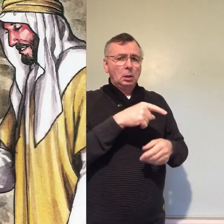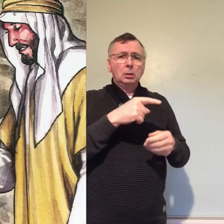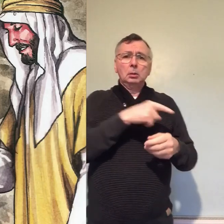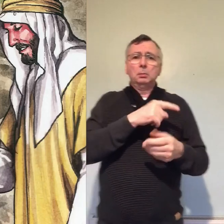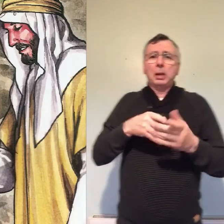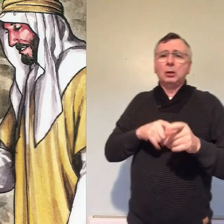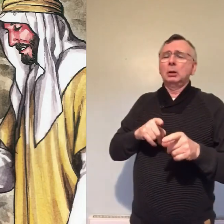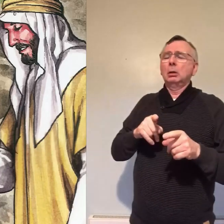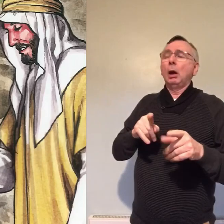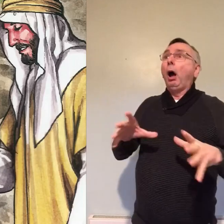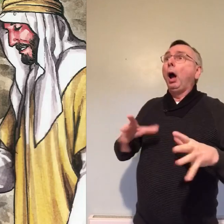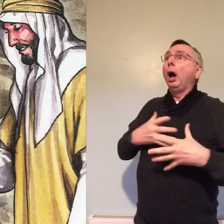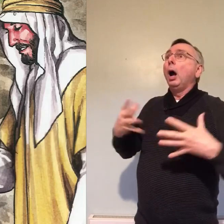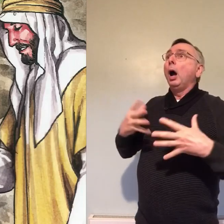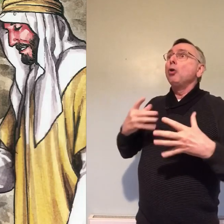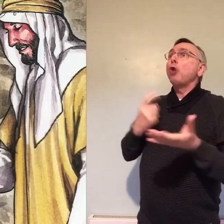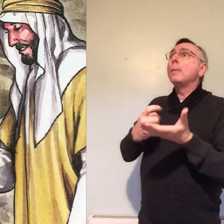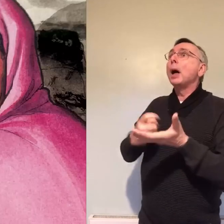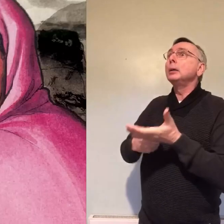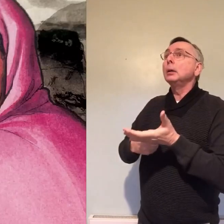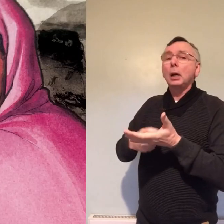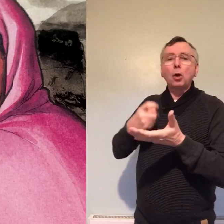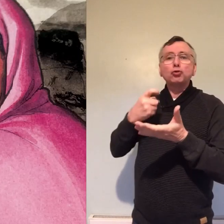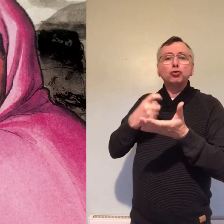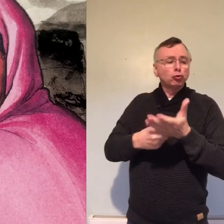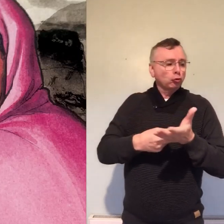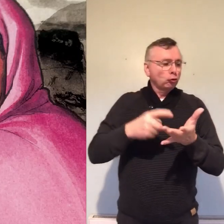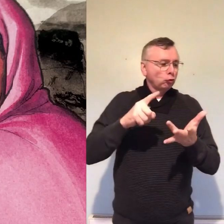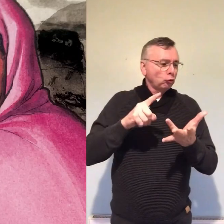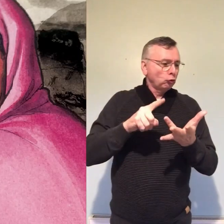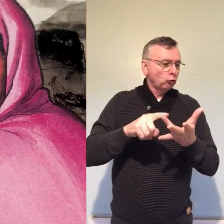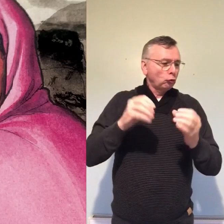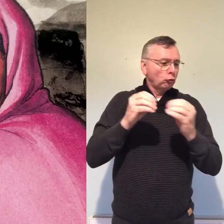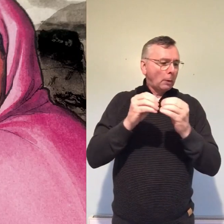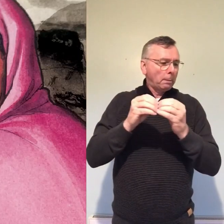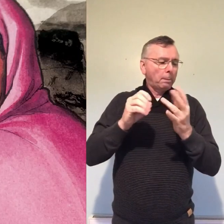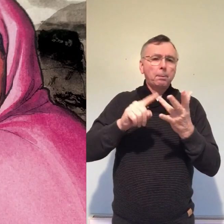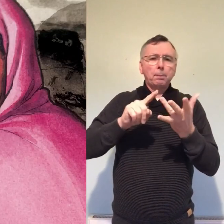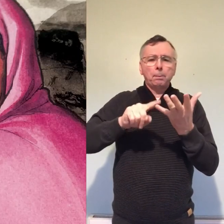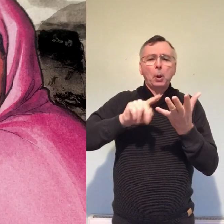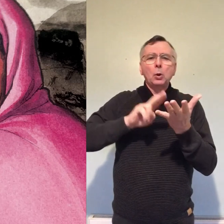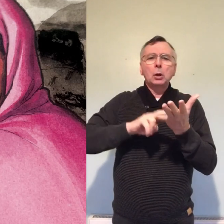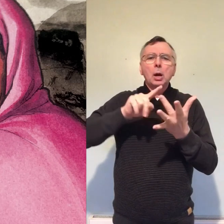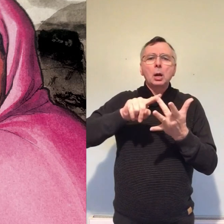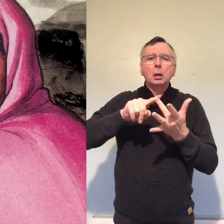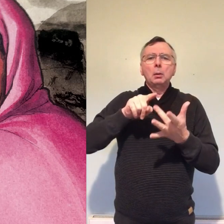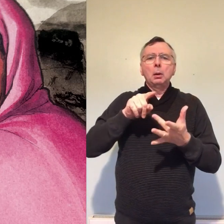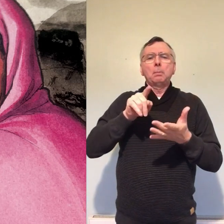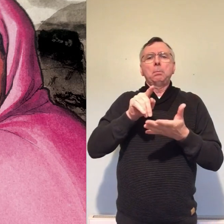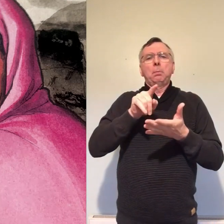filled with recognition she looked at him and she cried out rabboni which means in the